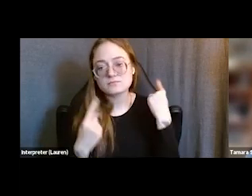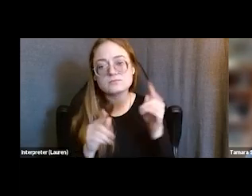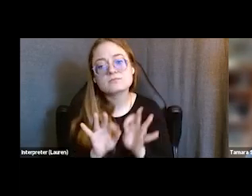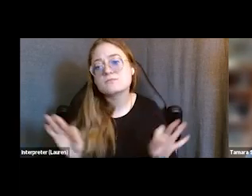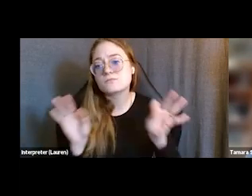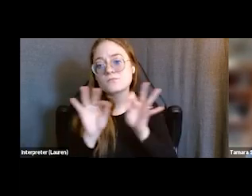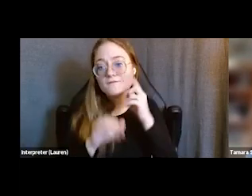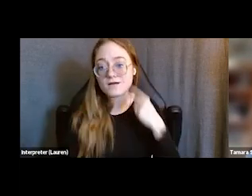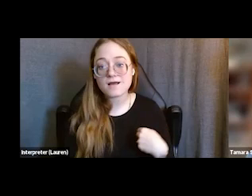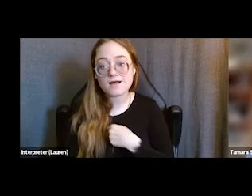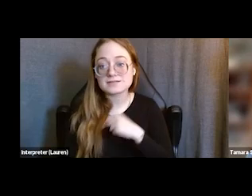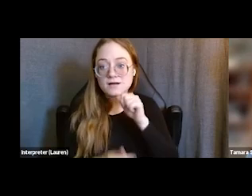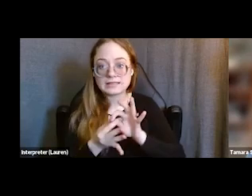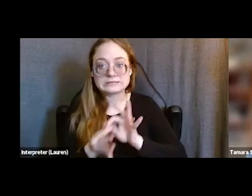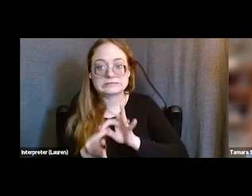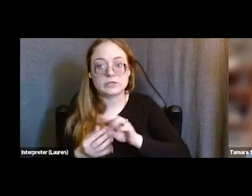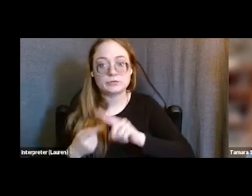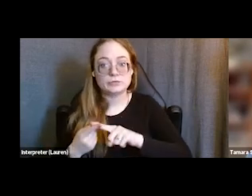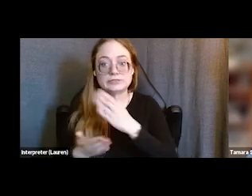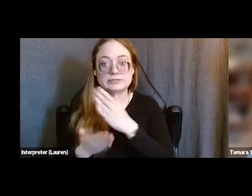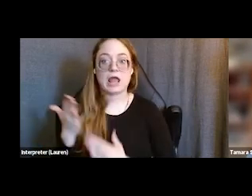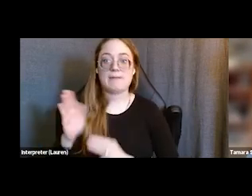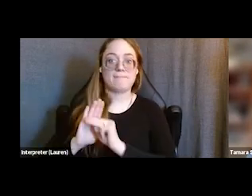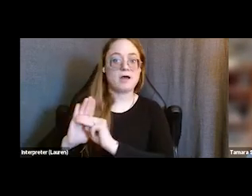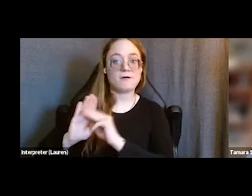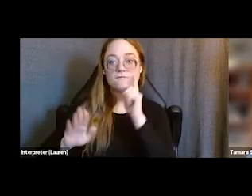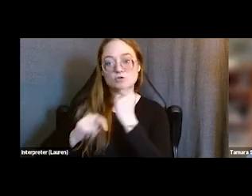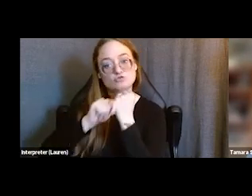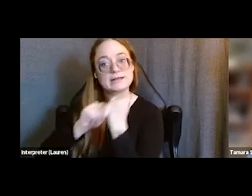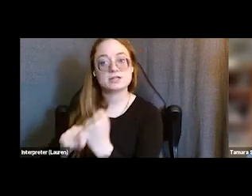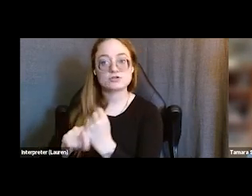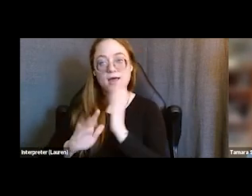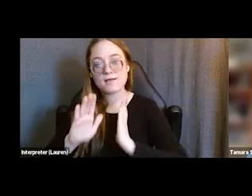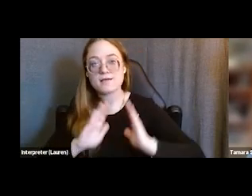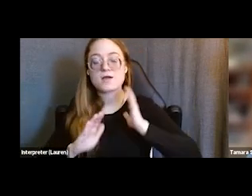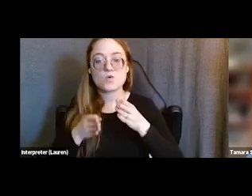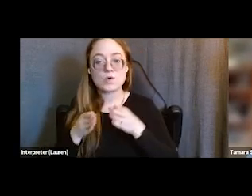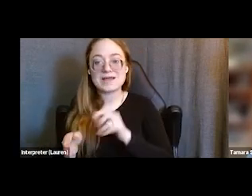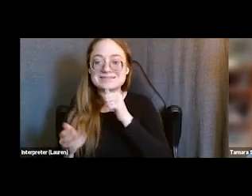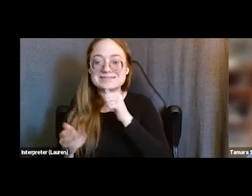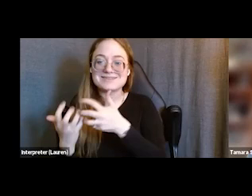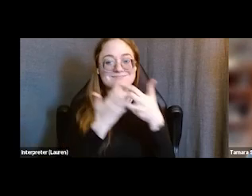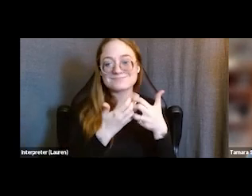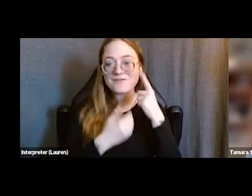to not be tied to some models or traditional ways of providing mental health that doesn't quite work for young adults.